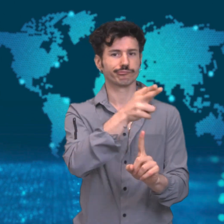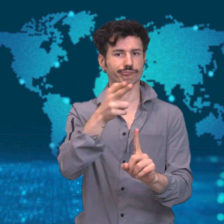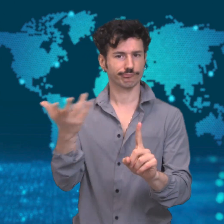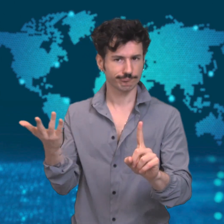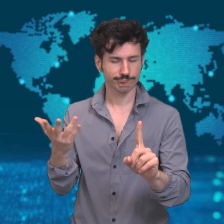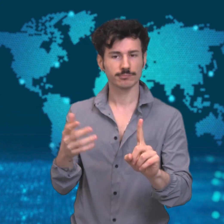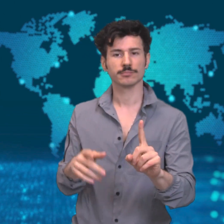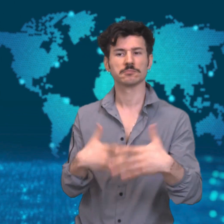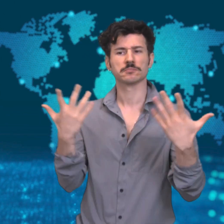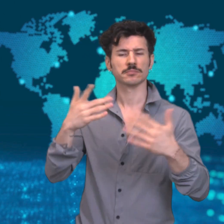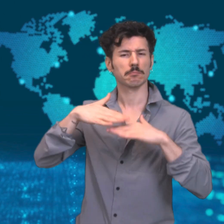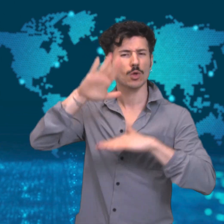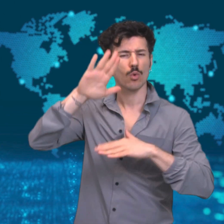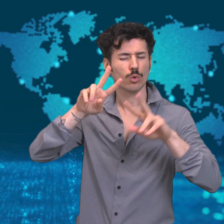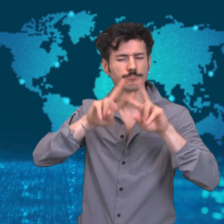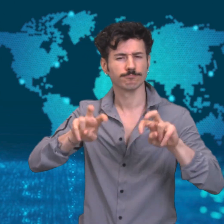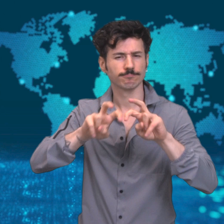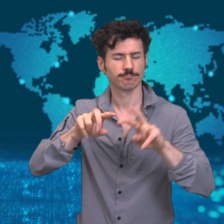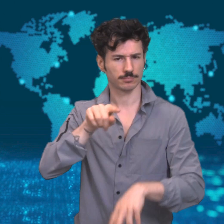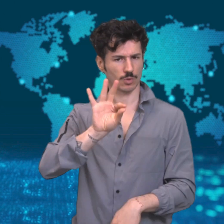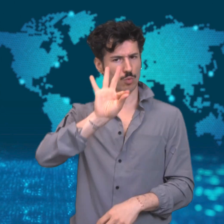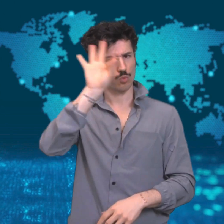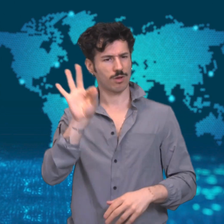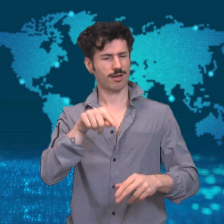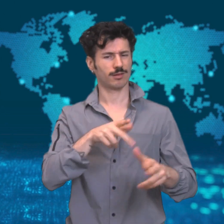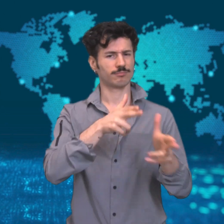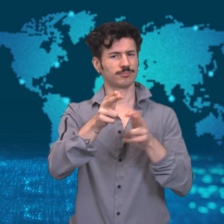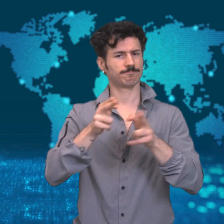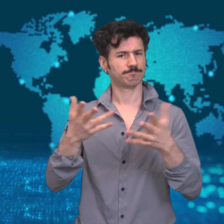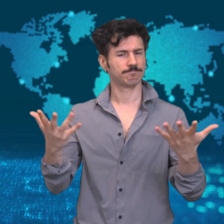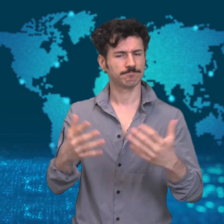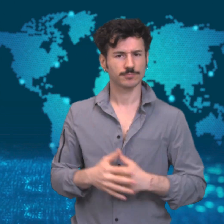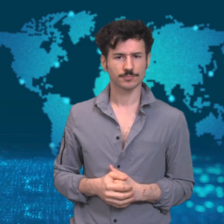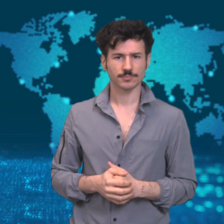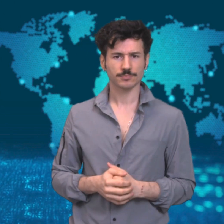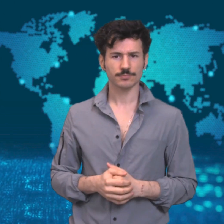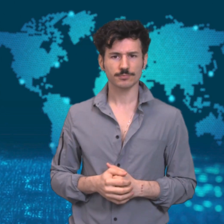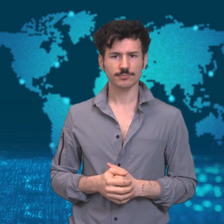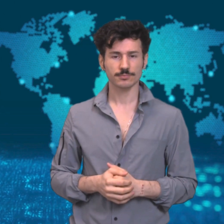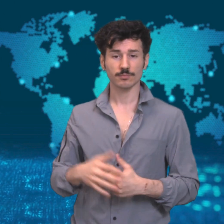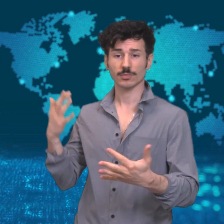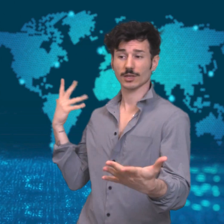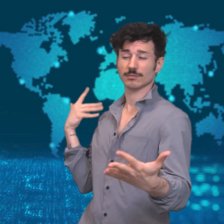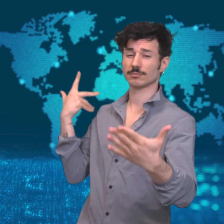authorities are trying to determine the motive behind the shooting.